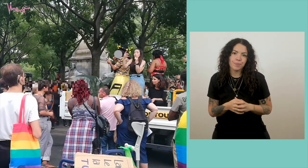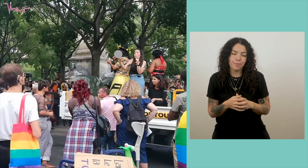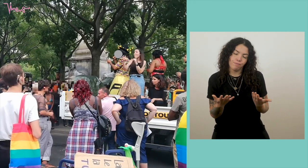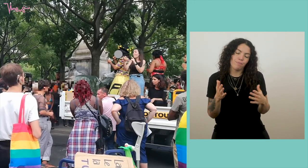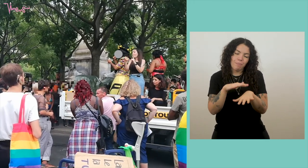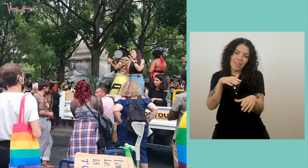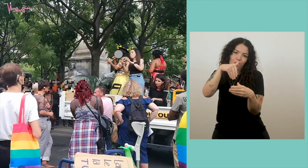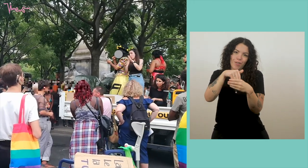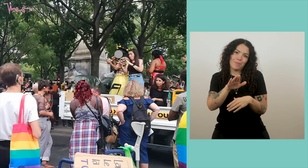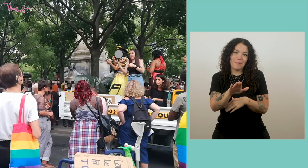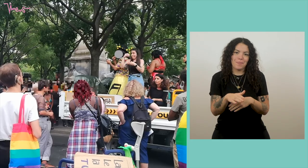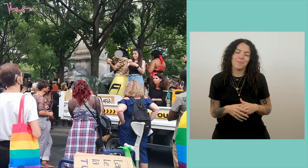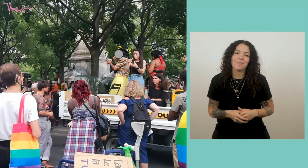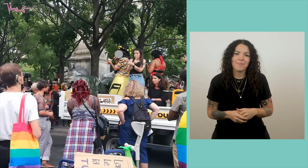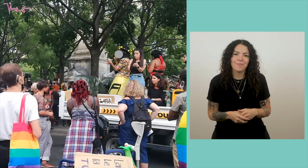at least in event interpretation.